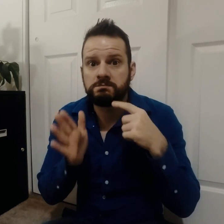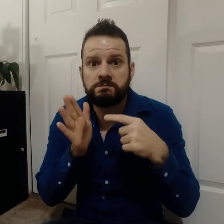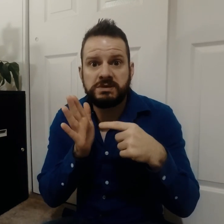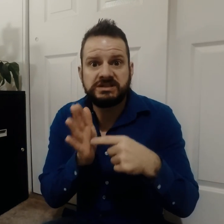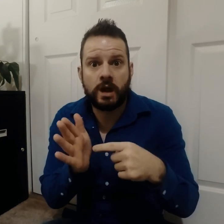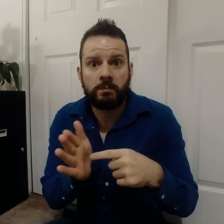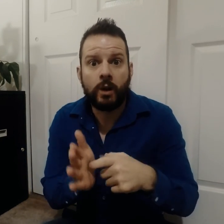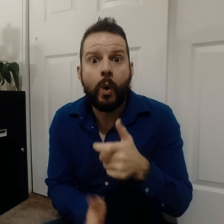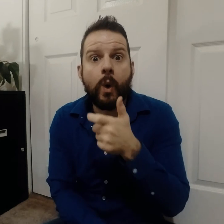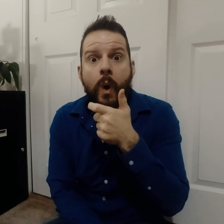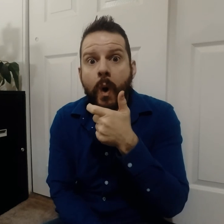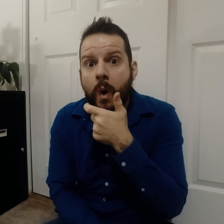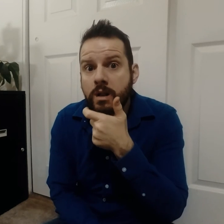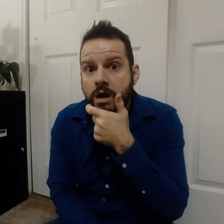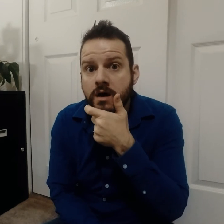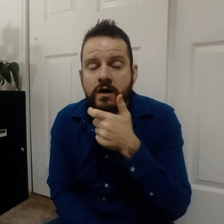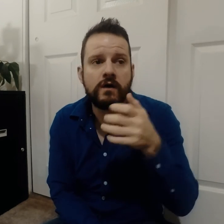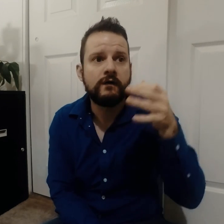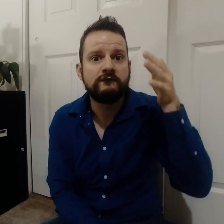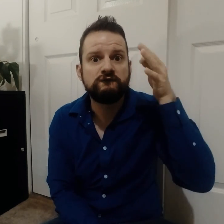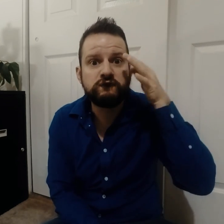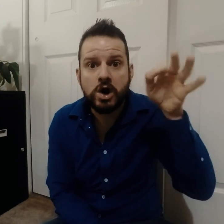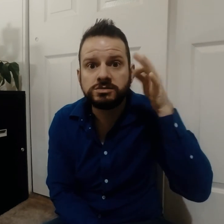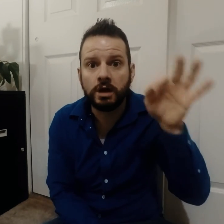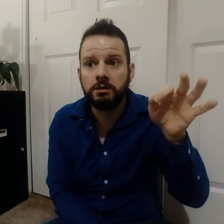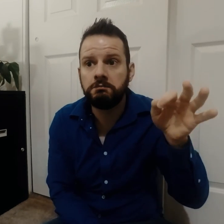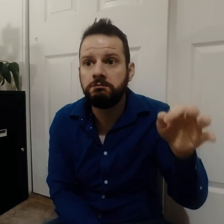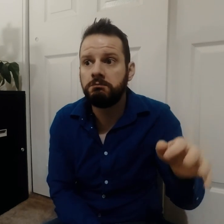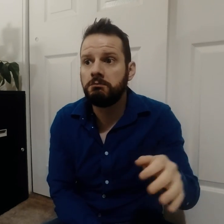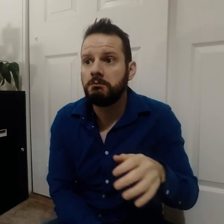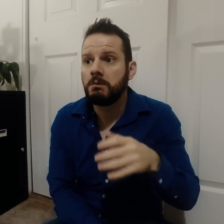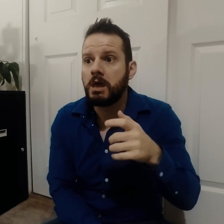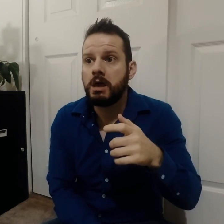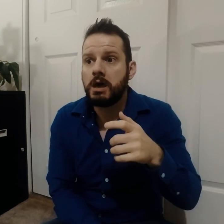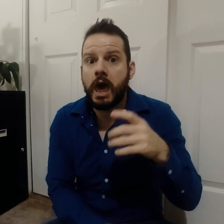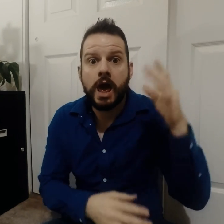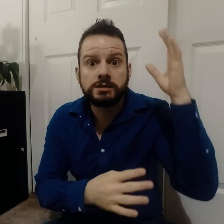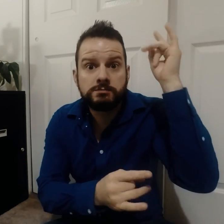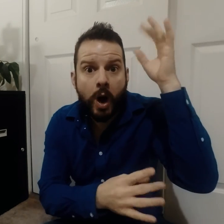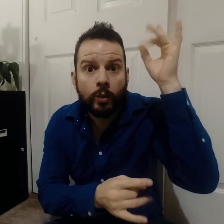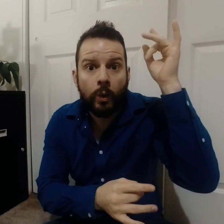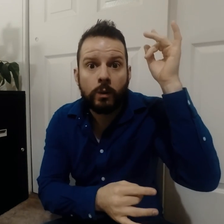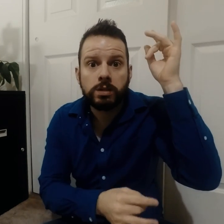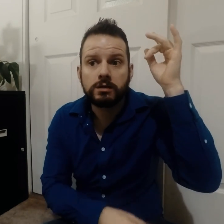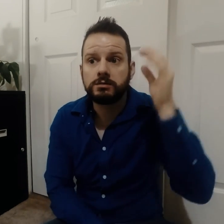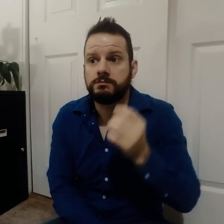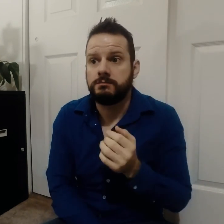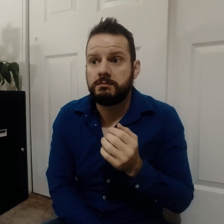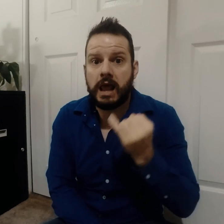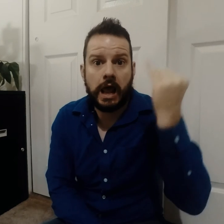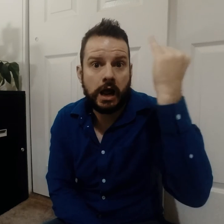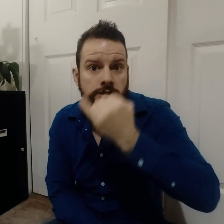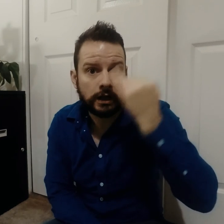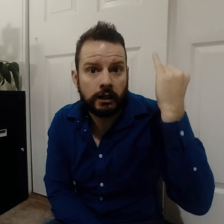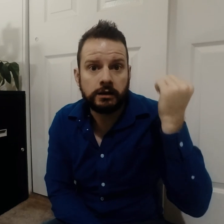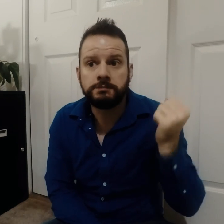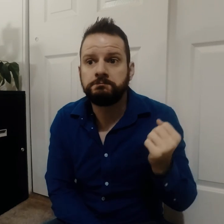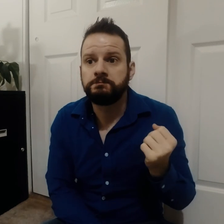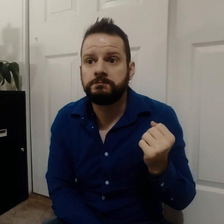English, French, Spanish, Italian,